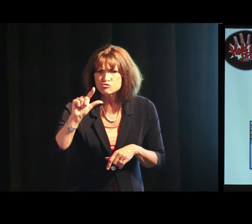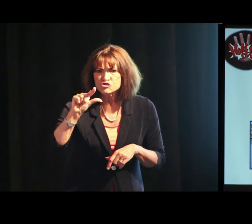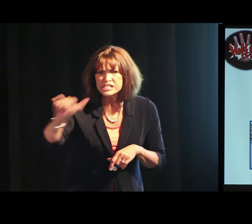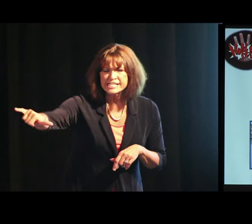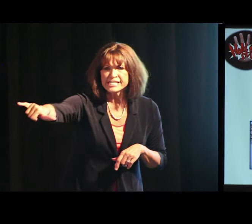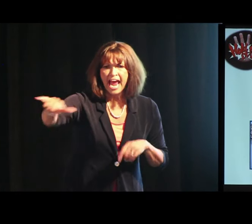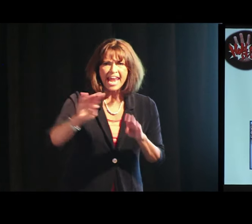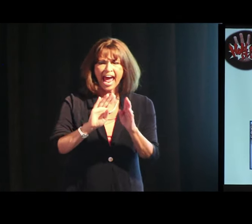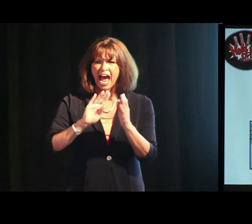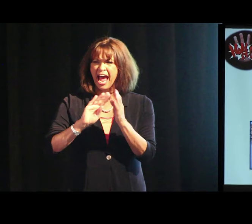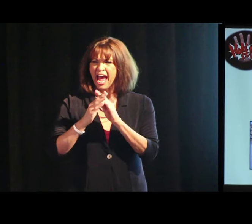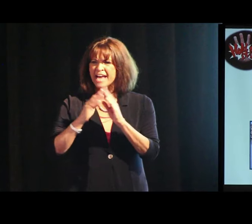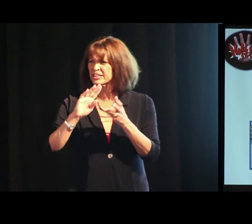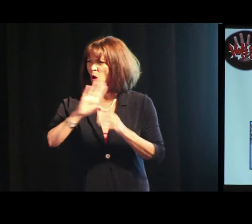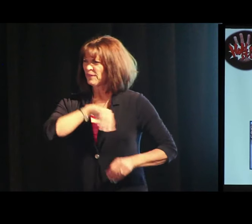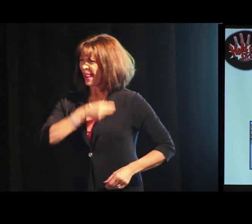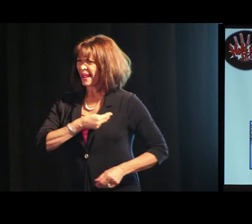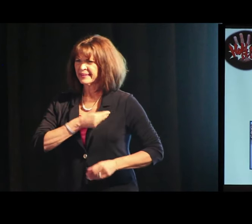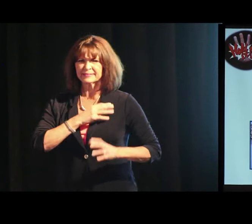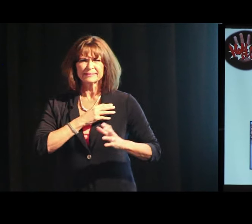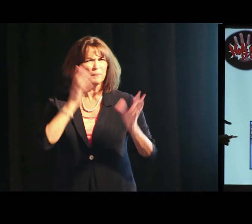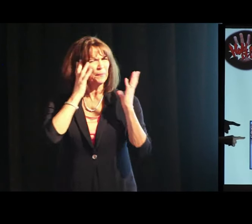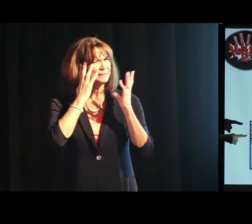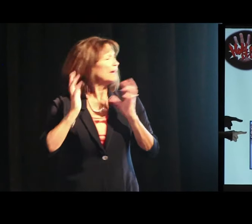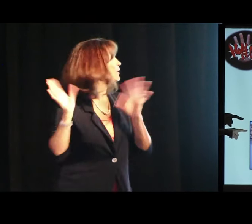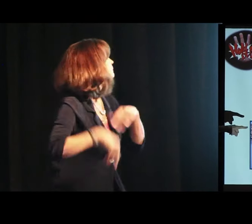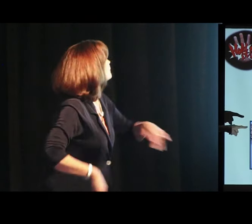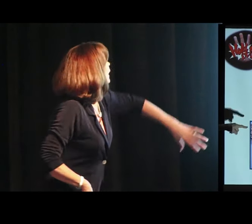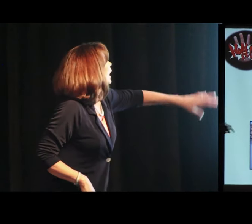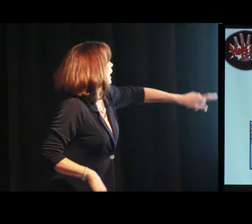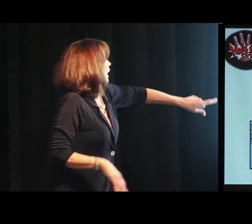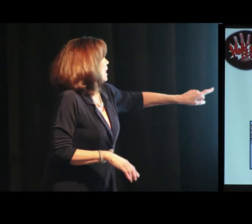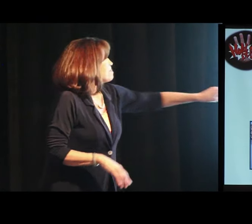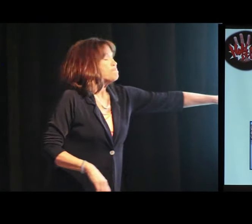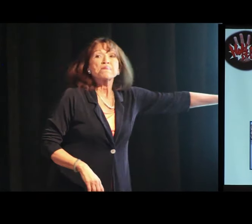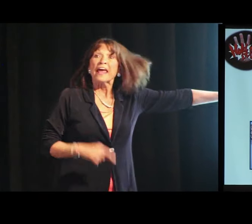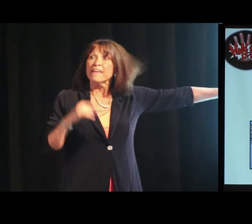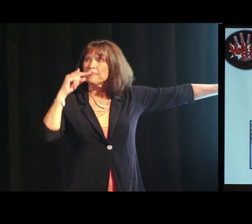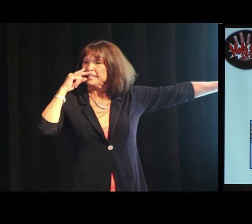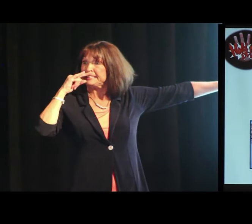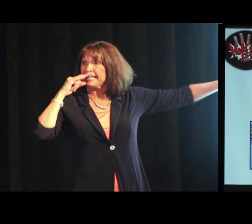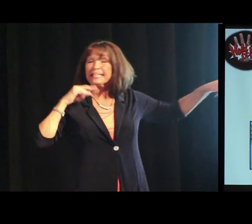How do you sign “analogy?” Anyway, whatever. I don't know. Okay. These are kids